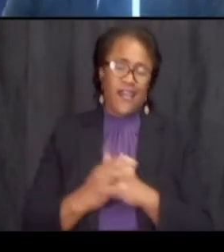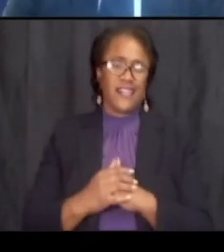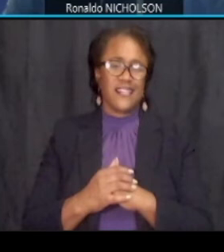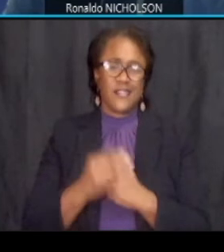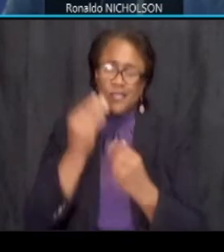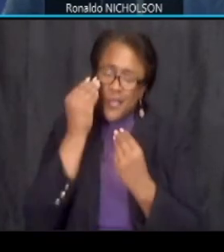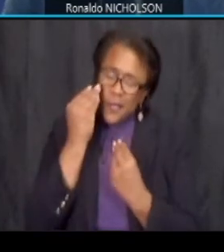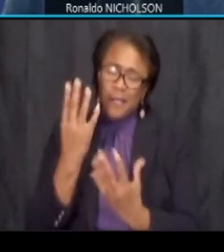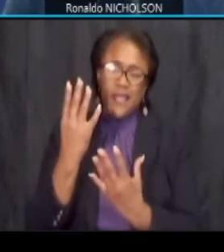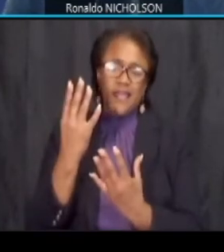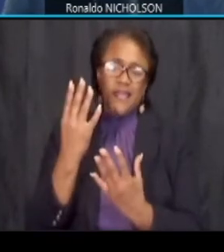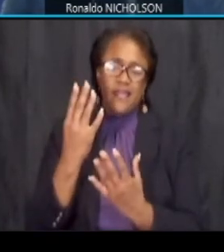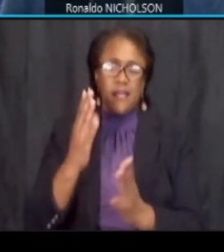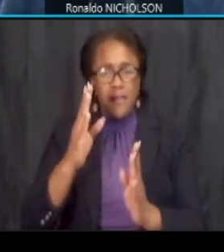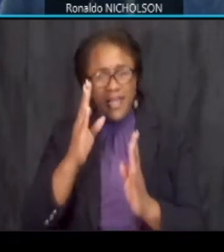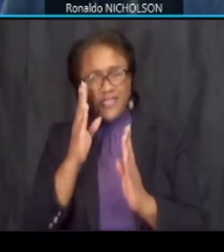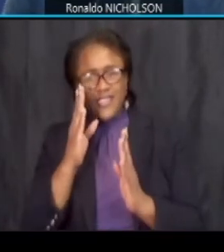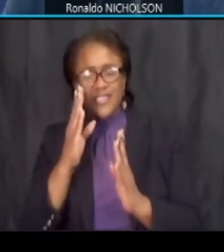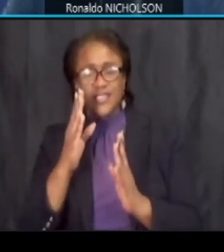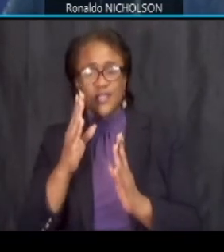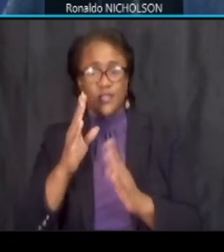pay attention to traffic advisories and alert